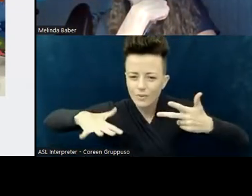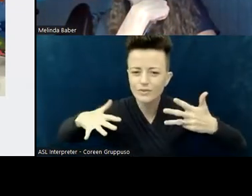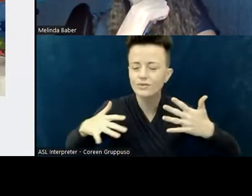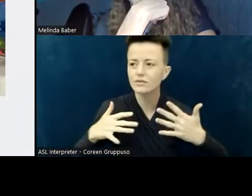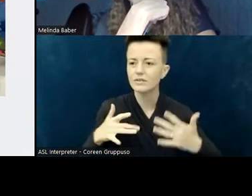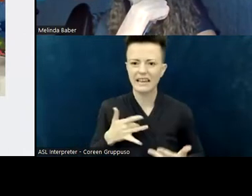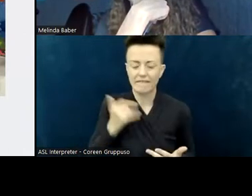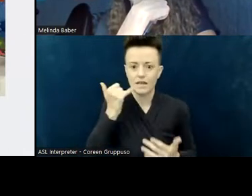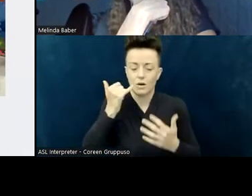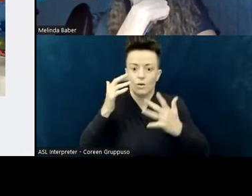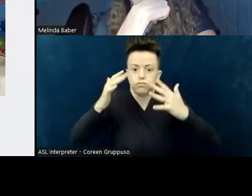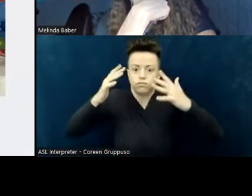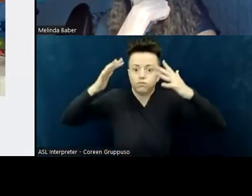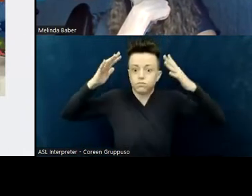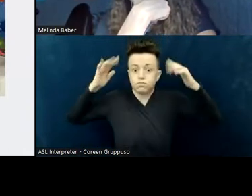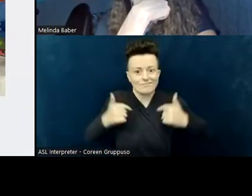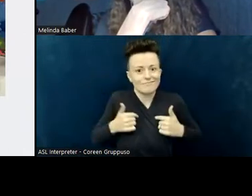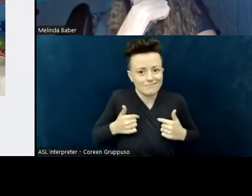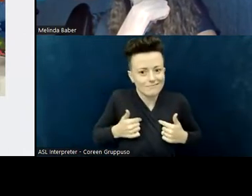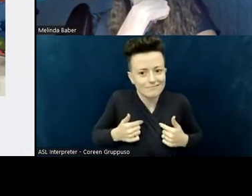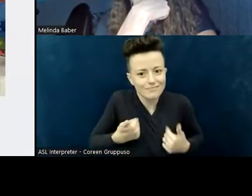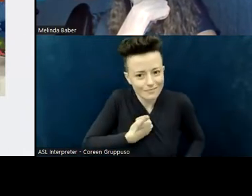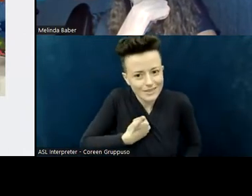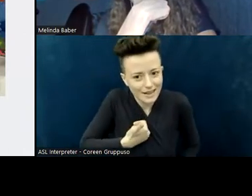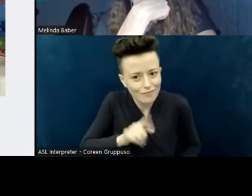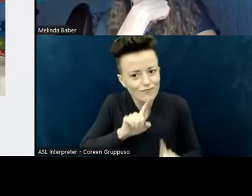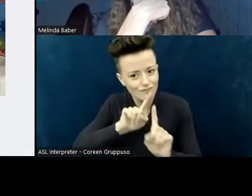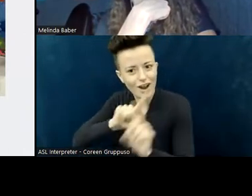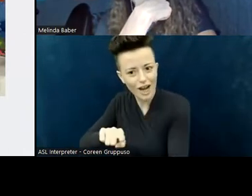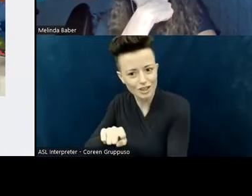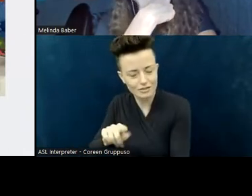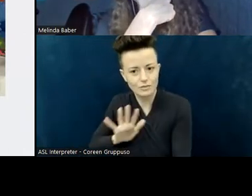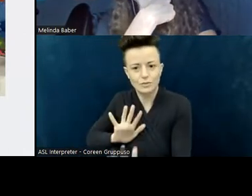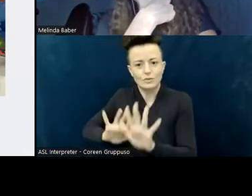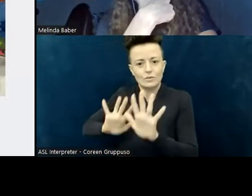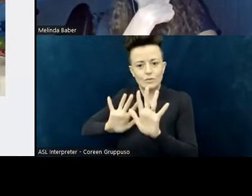...I am on that sensory reactive spectrum. It's not, again, about labels or diagnosis;